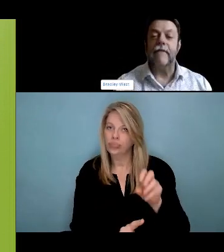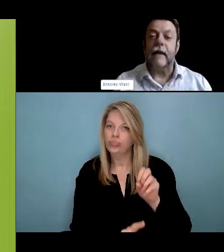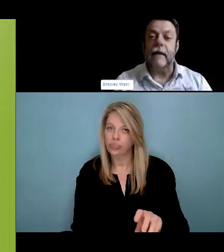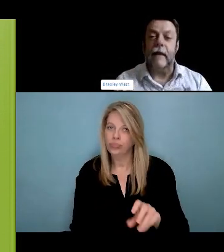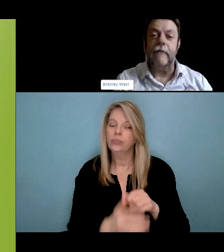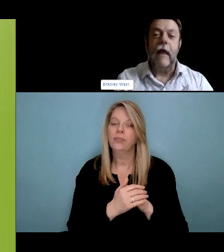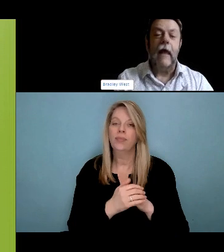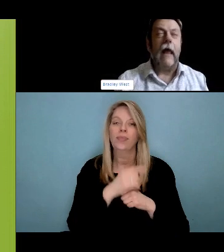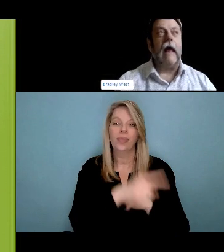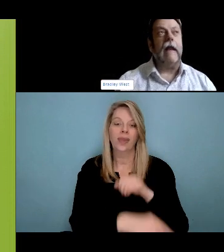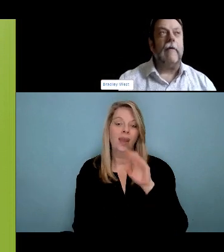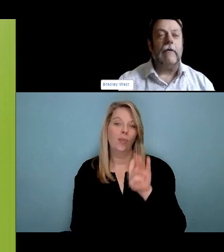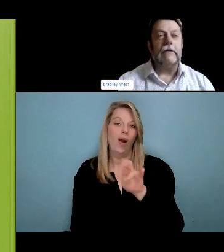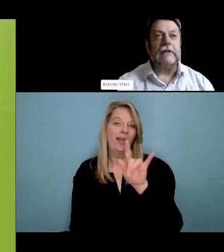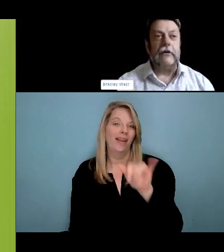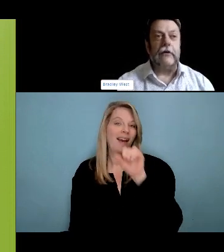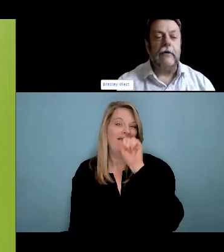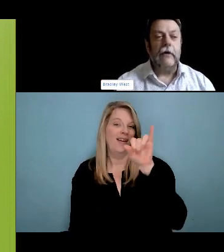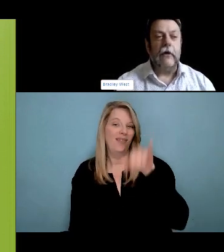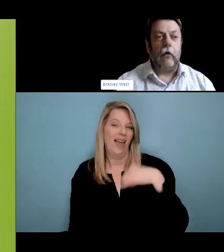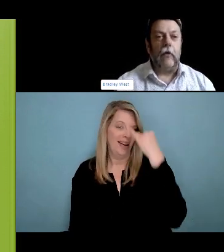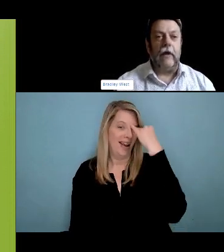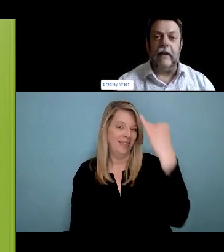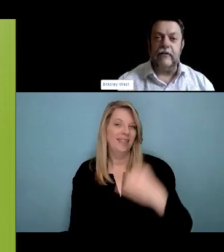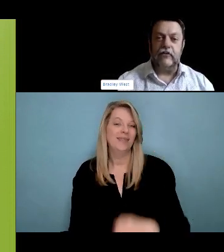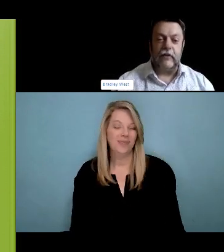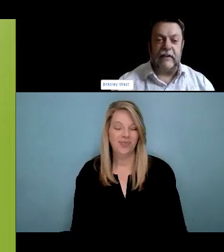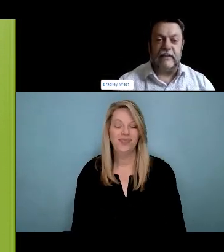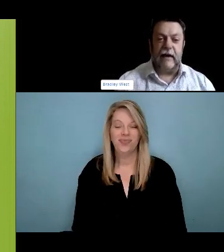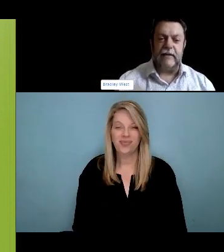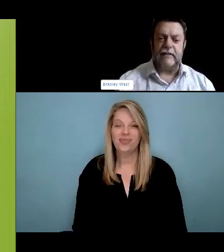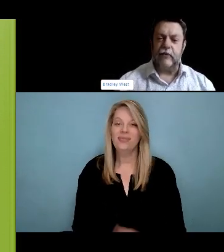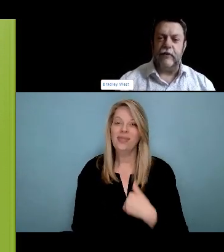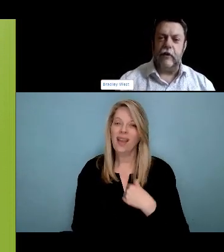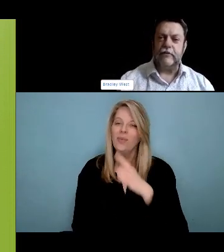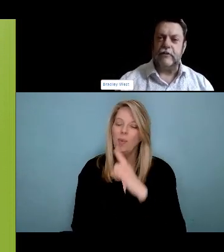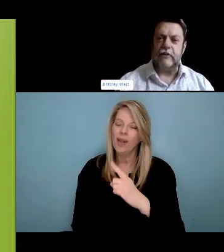were We're very powerful. Especially the one of the power of a new name.